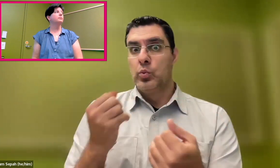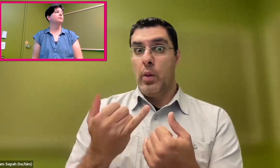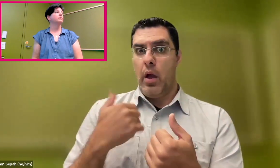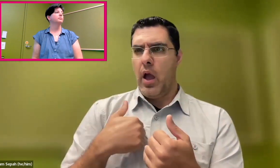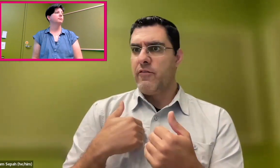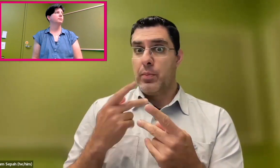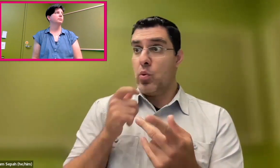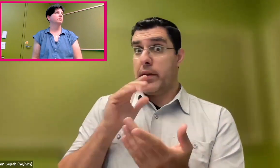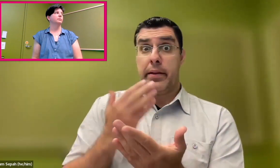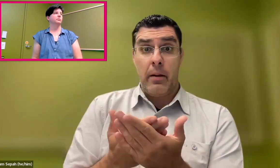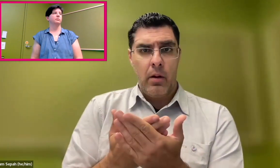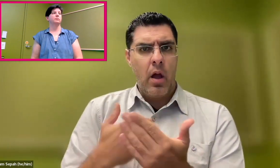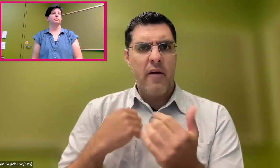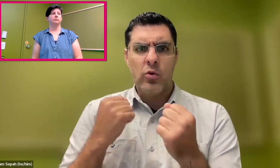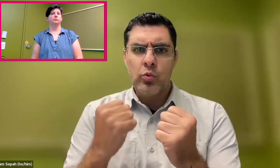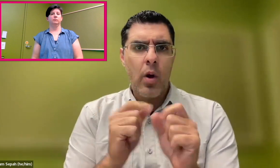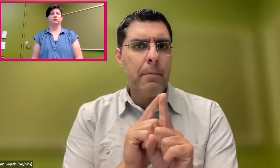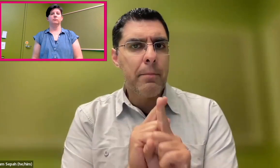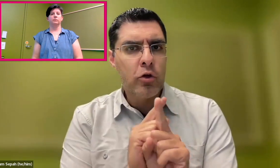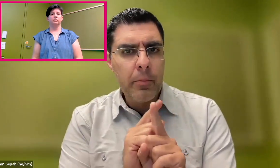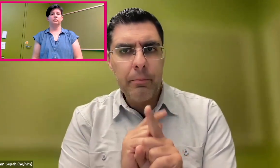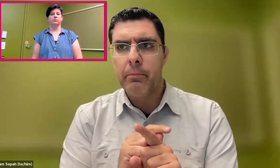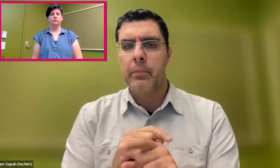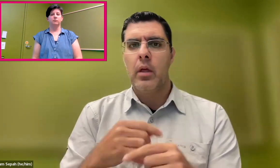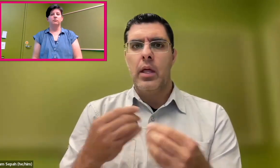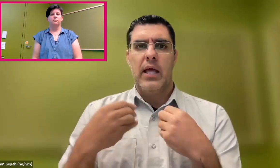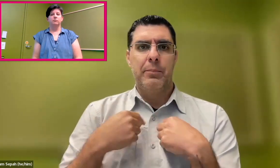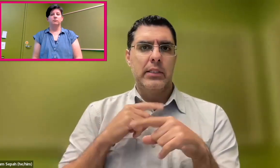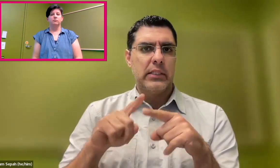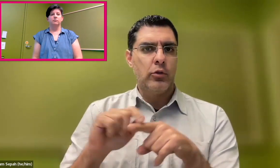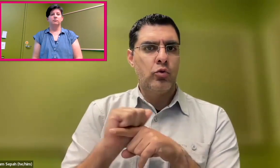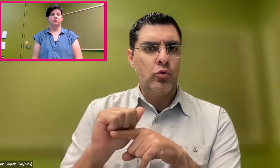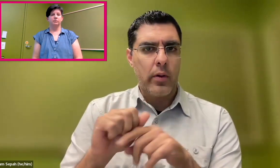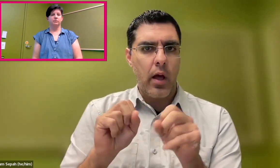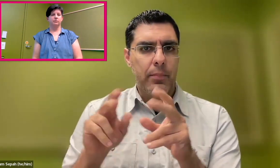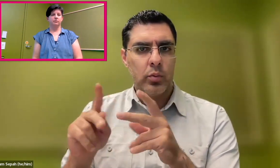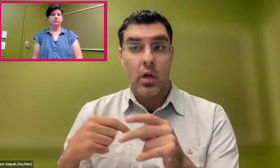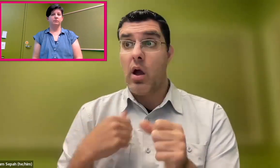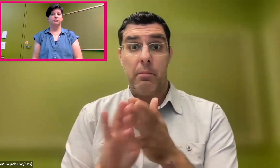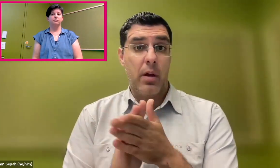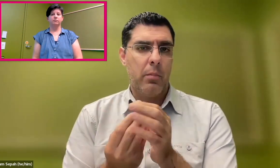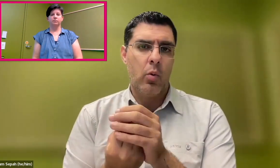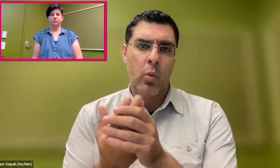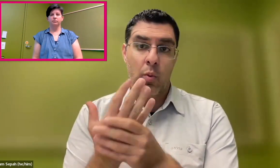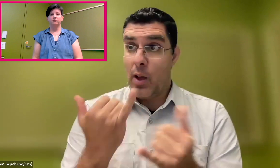the higher the reward. So once I got to my internships jobs,